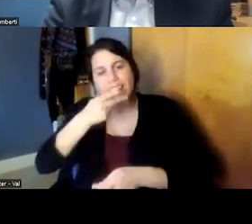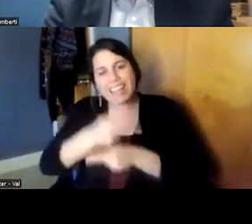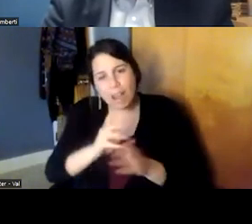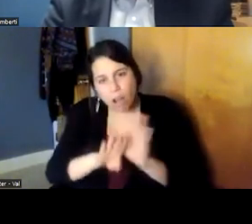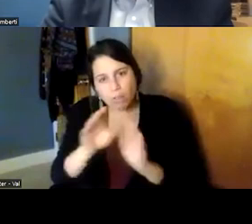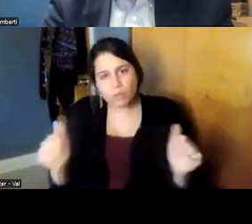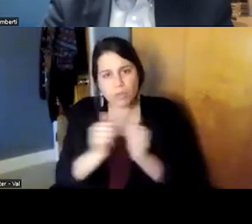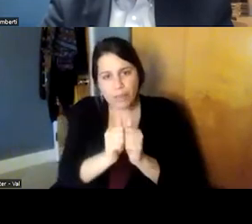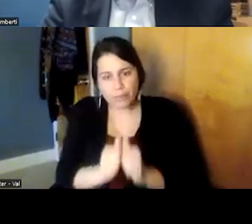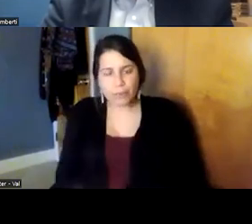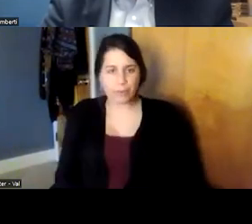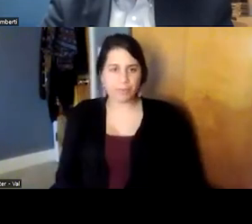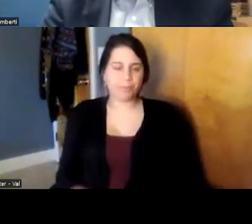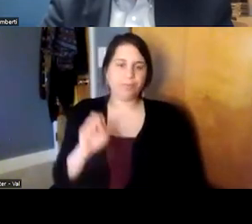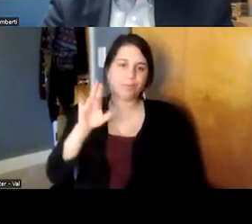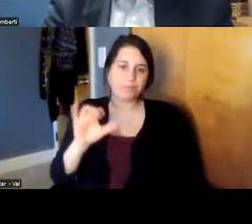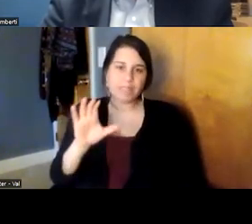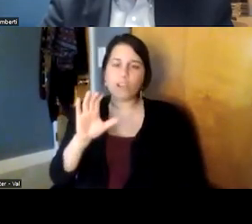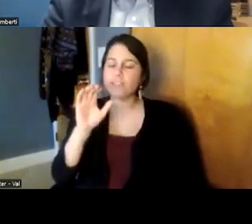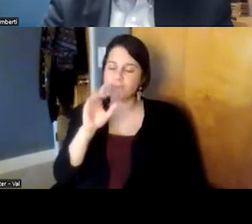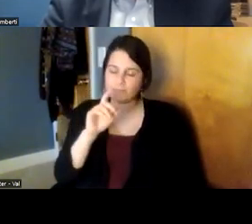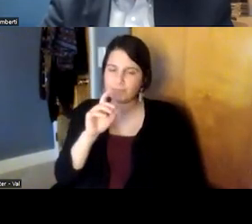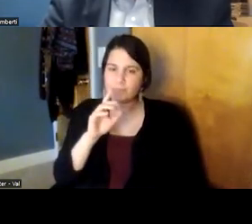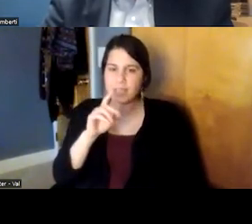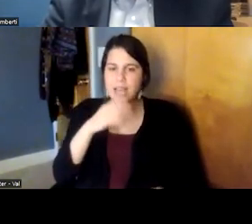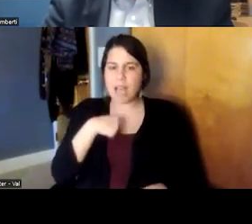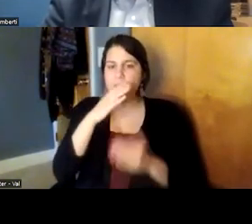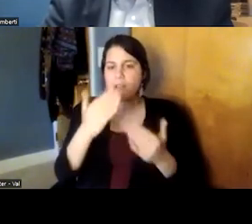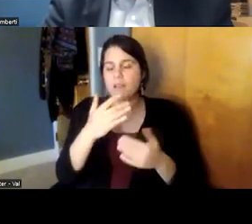to transition to some questions that have come in and i certainly encourage others to submit them